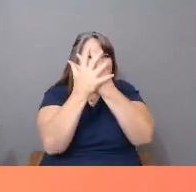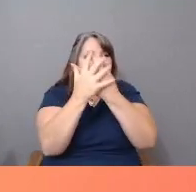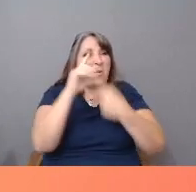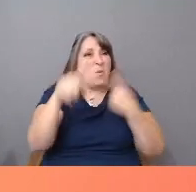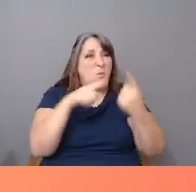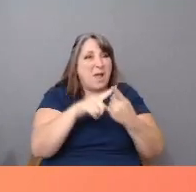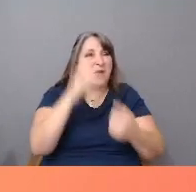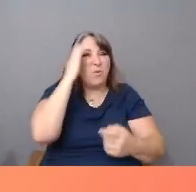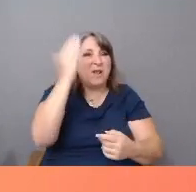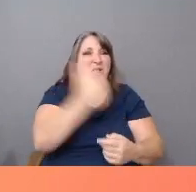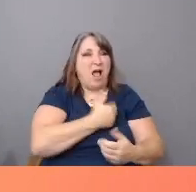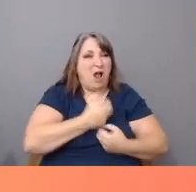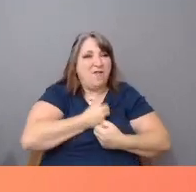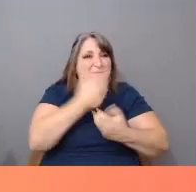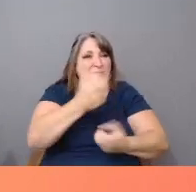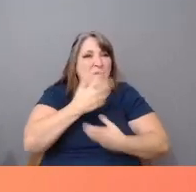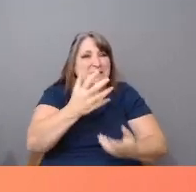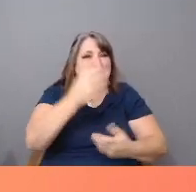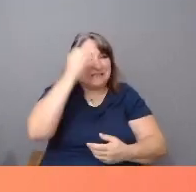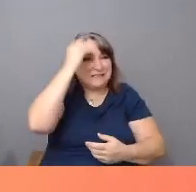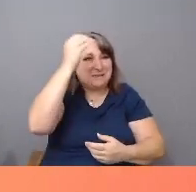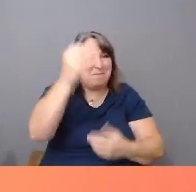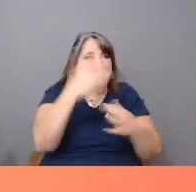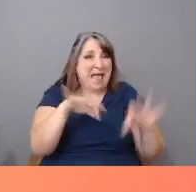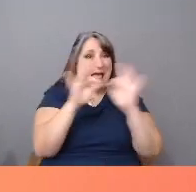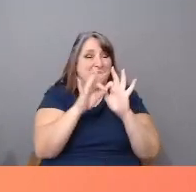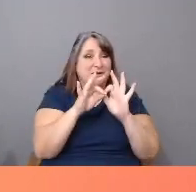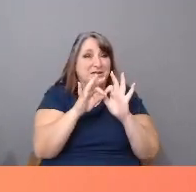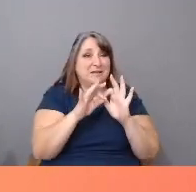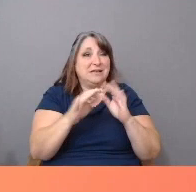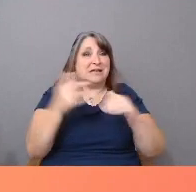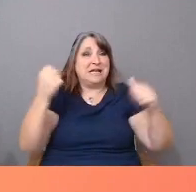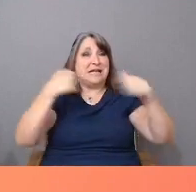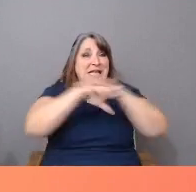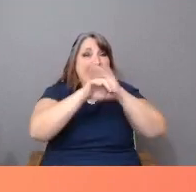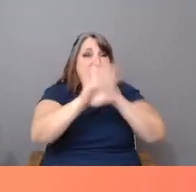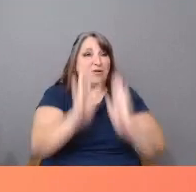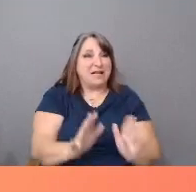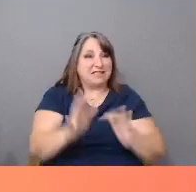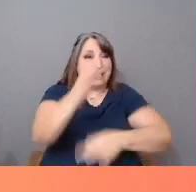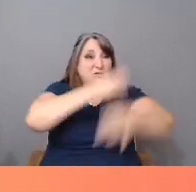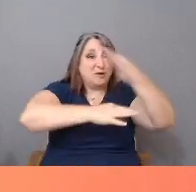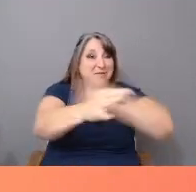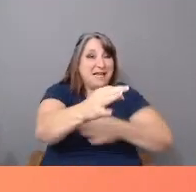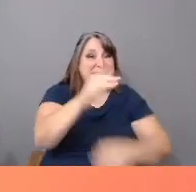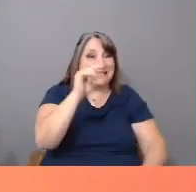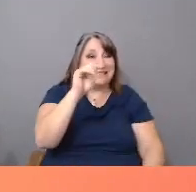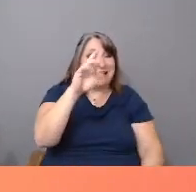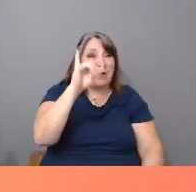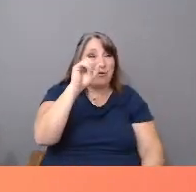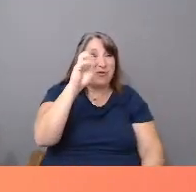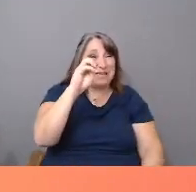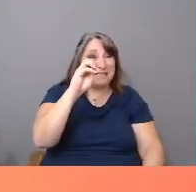According to national surveys, immigration has replaced terrorism as the highest concern for Americans.